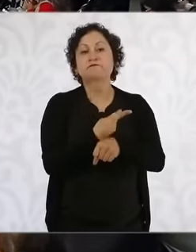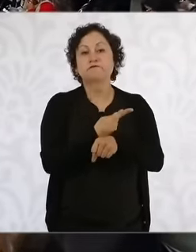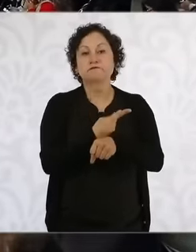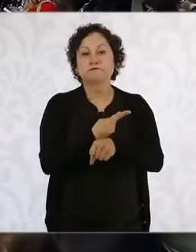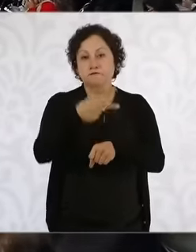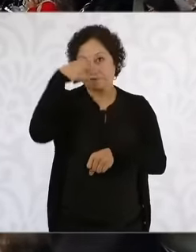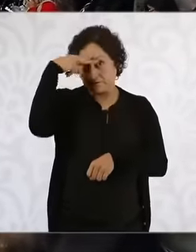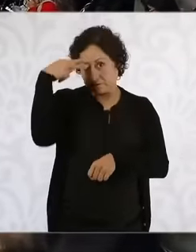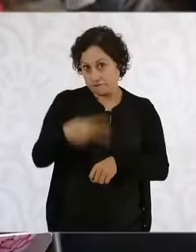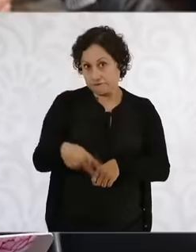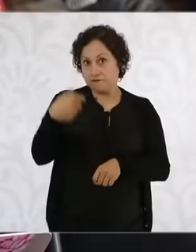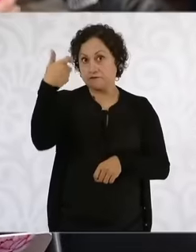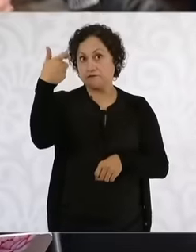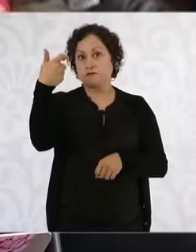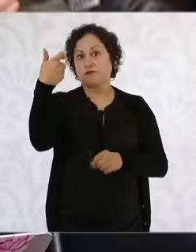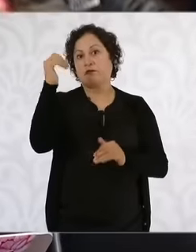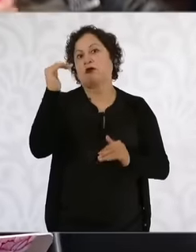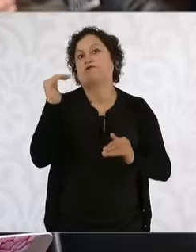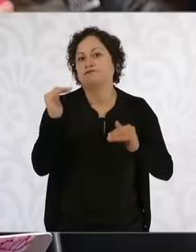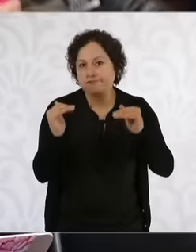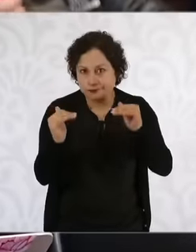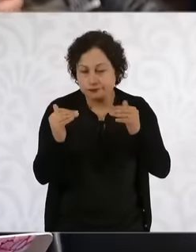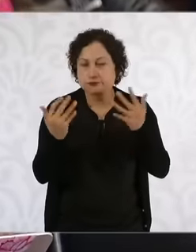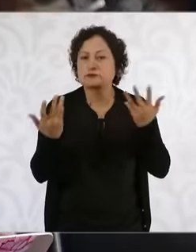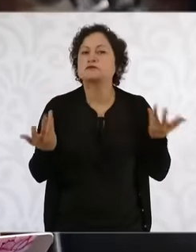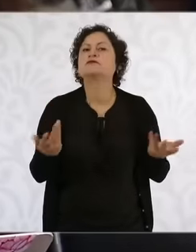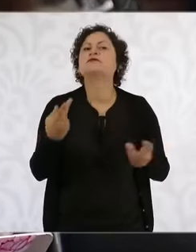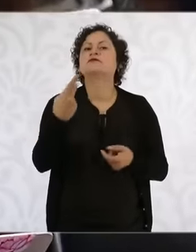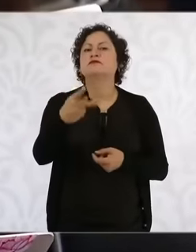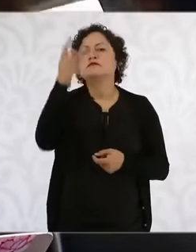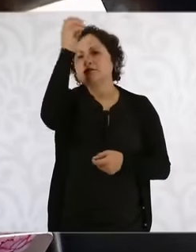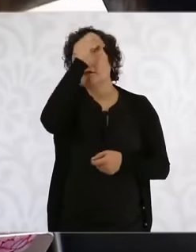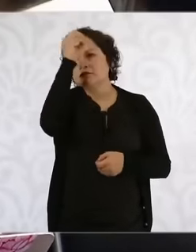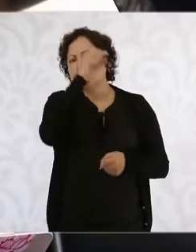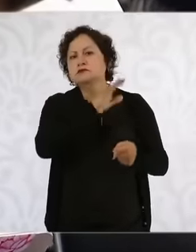to know your opinion regarding this, you think it could be something normal. Something recurring during the